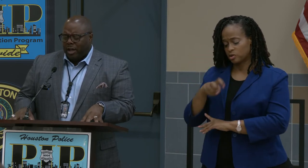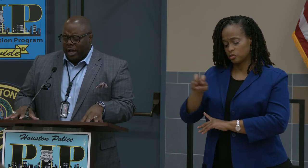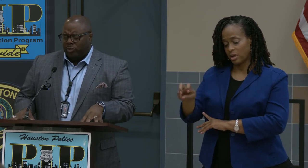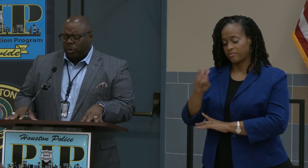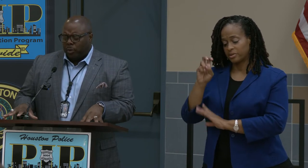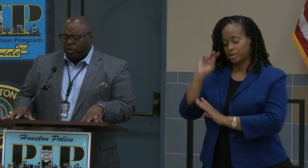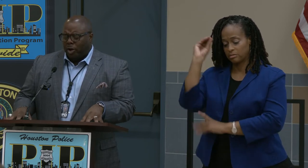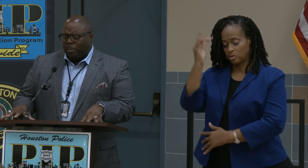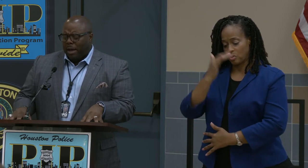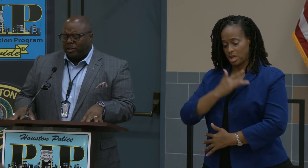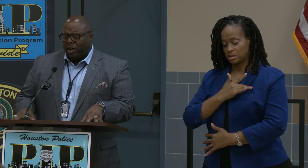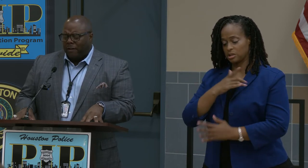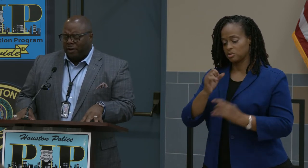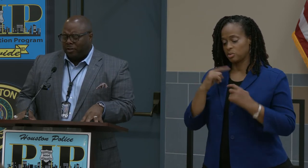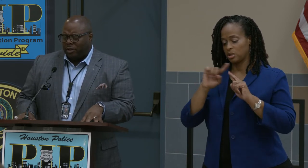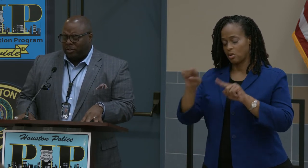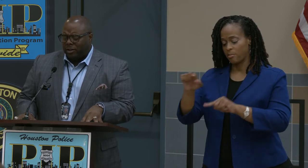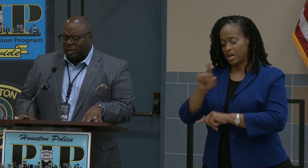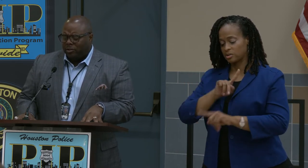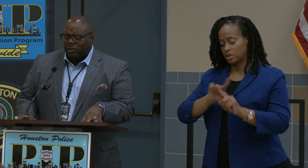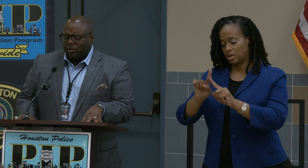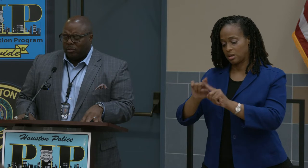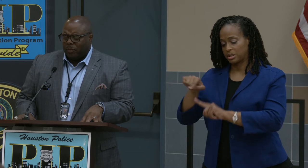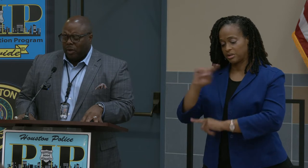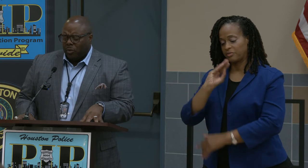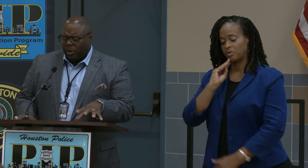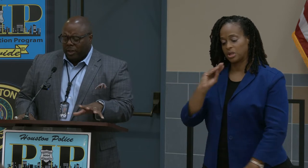as we're returning back to our various destinations. We thank